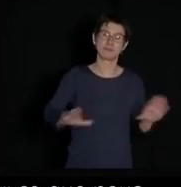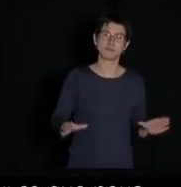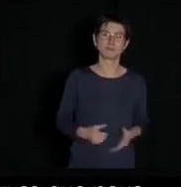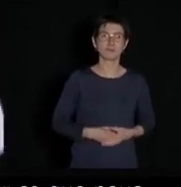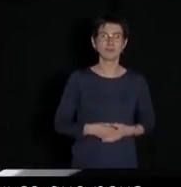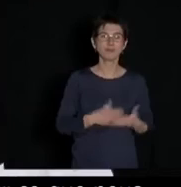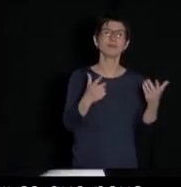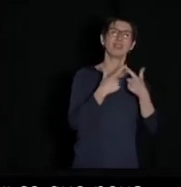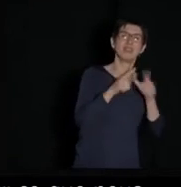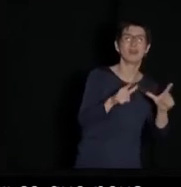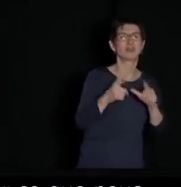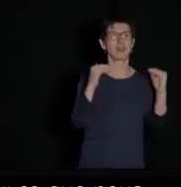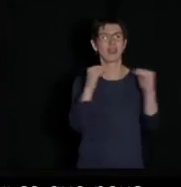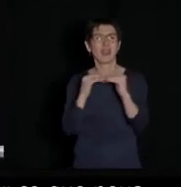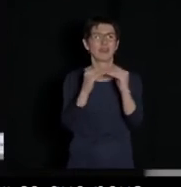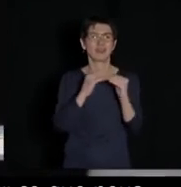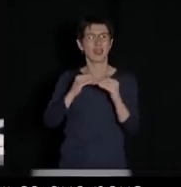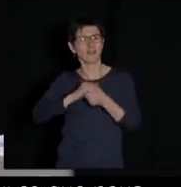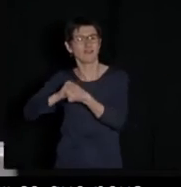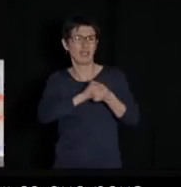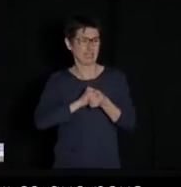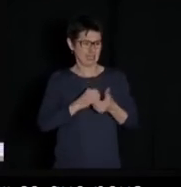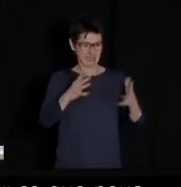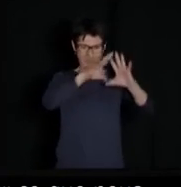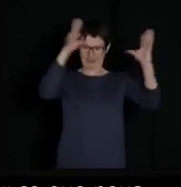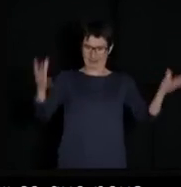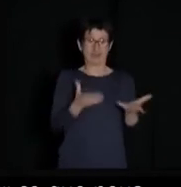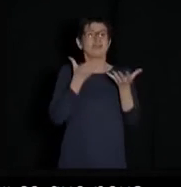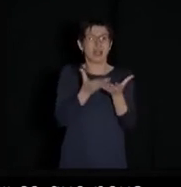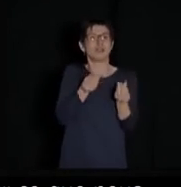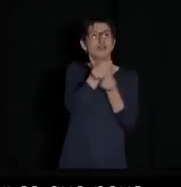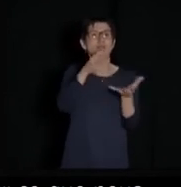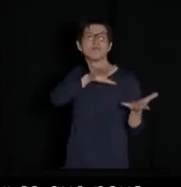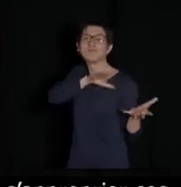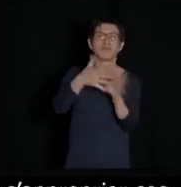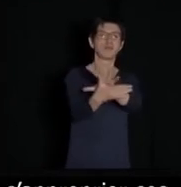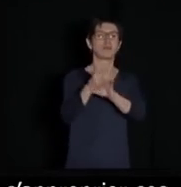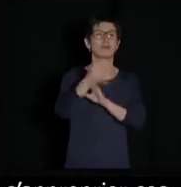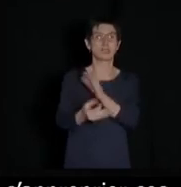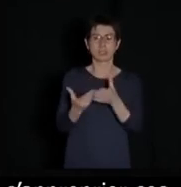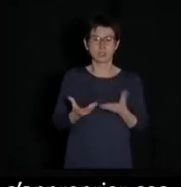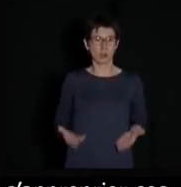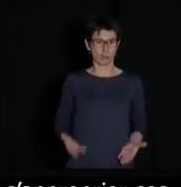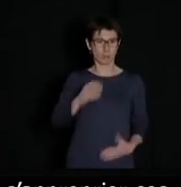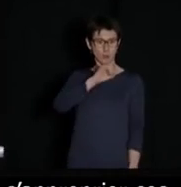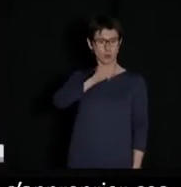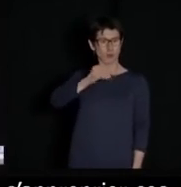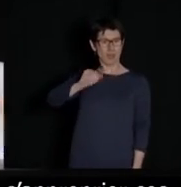This is the new version of liberty, equality and fraternity. We must give back the digital continent to the people,